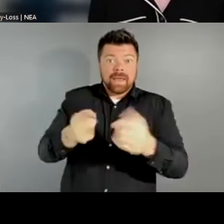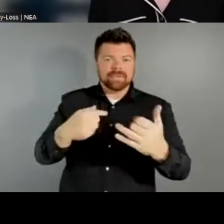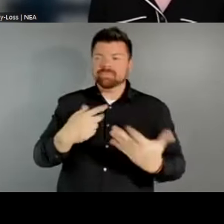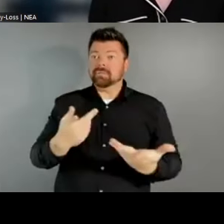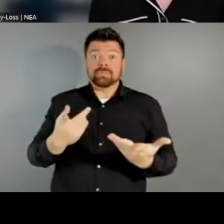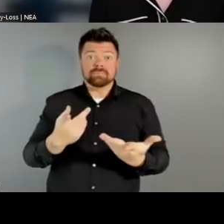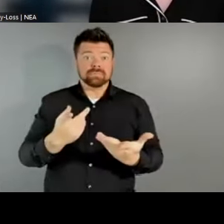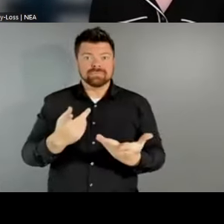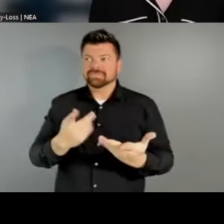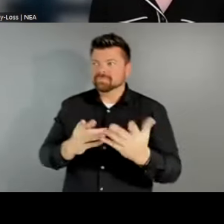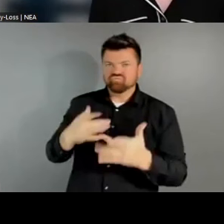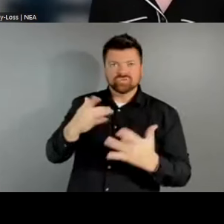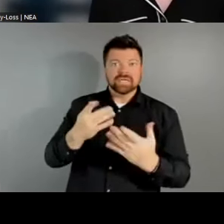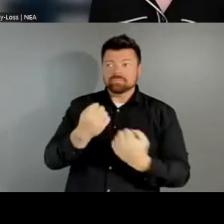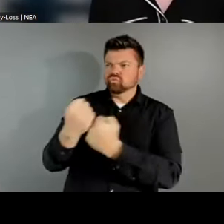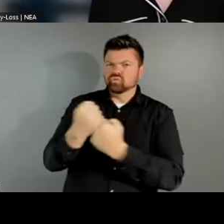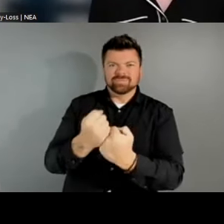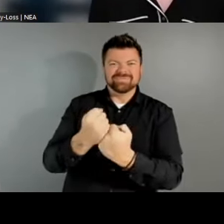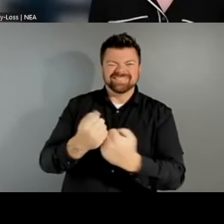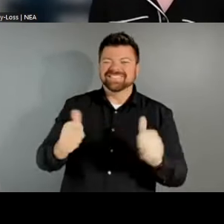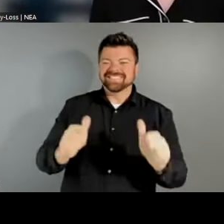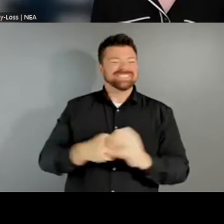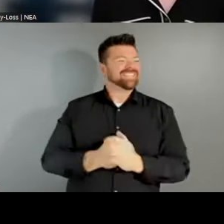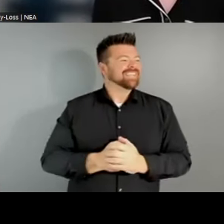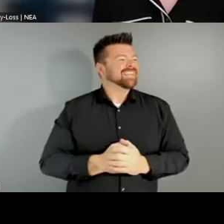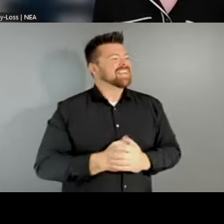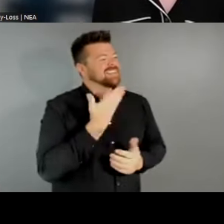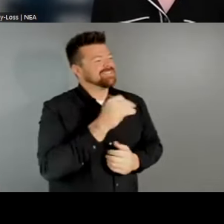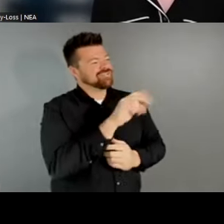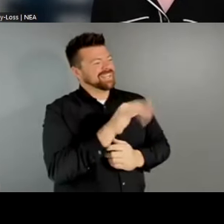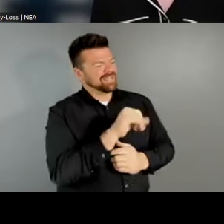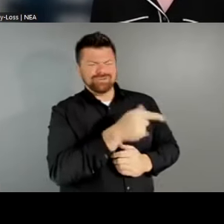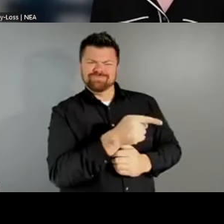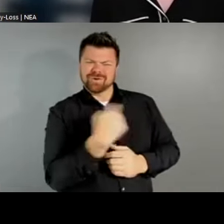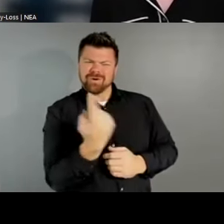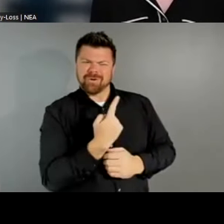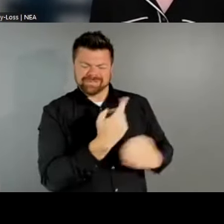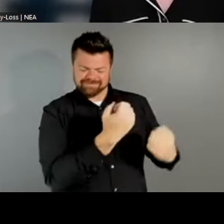Tracy. I think you're always helpful. And I'm grateful that you are an advisor on this project.